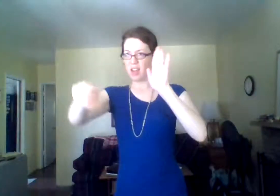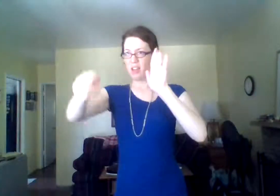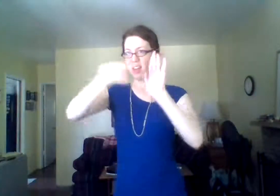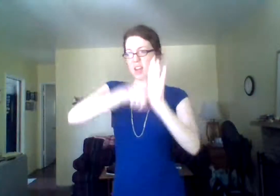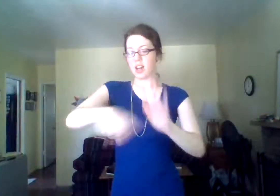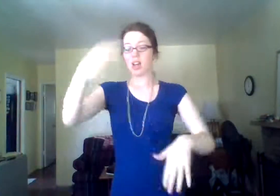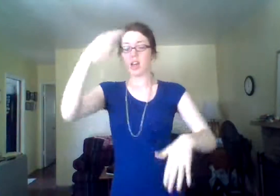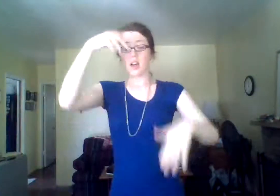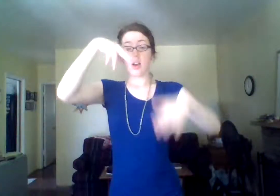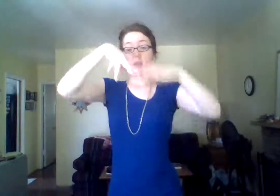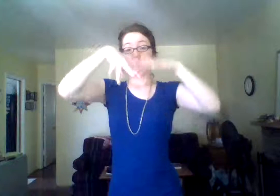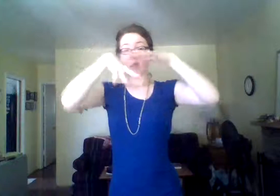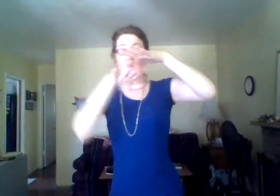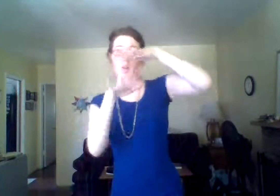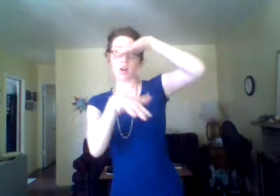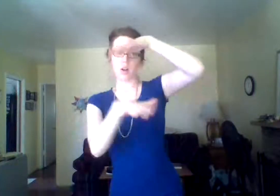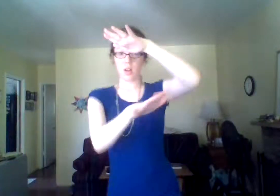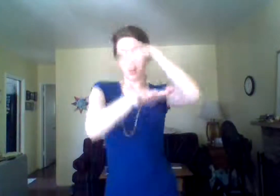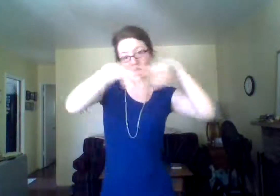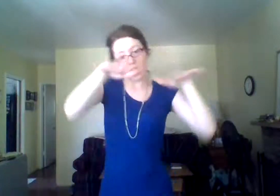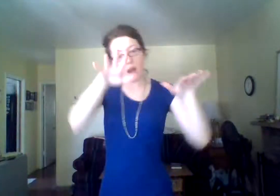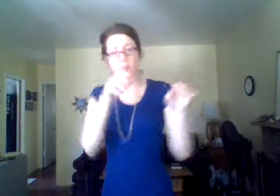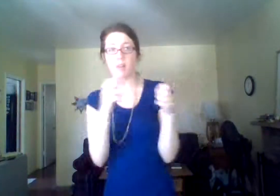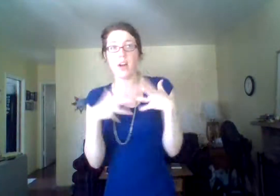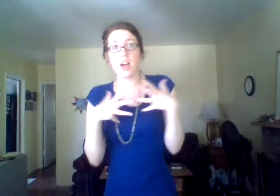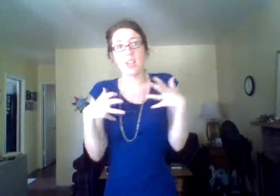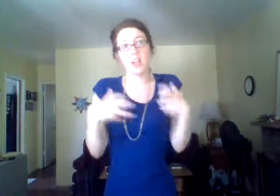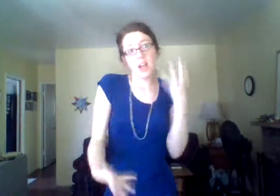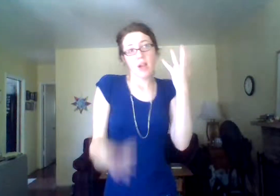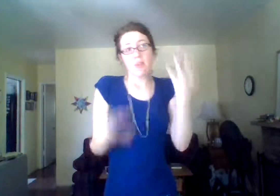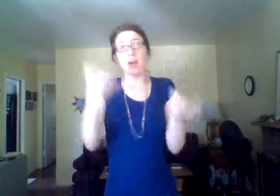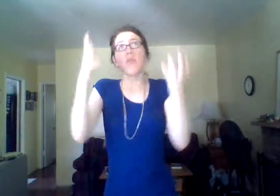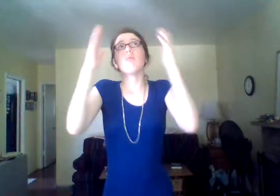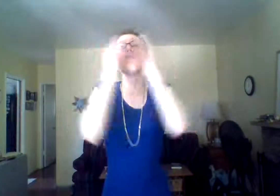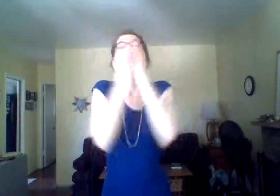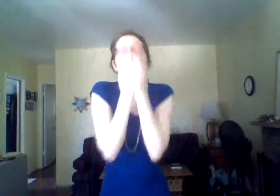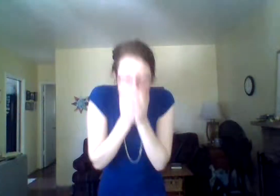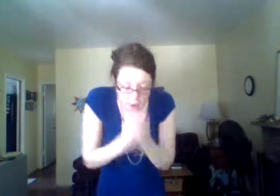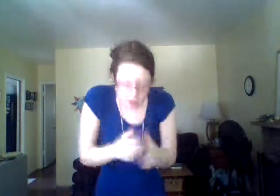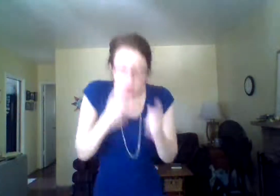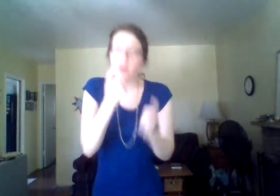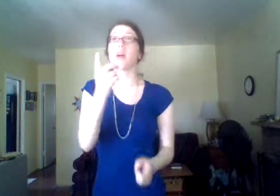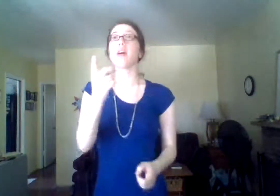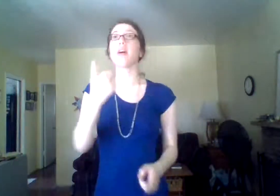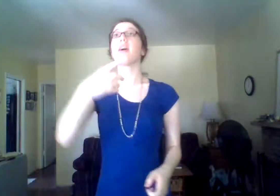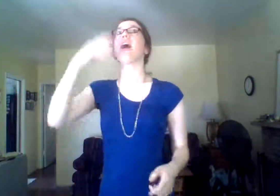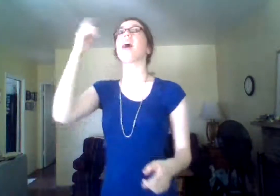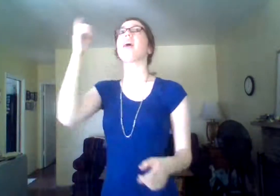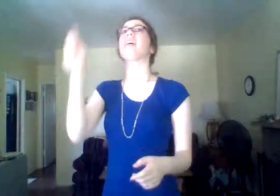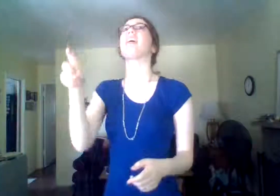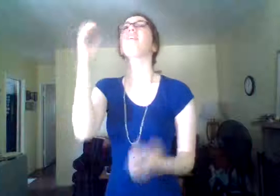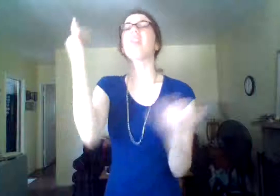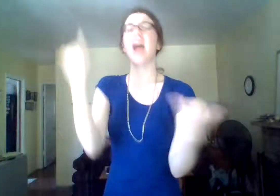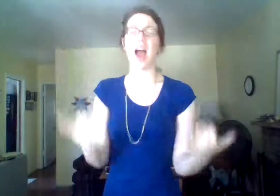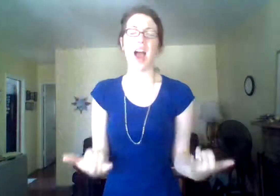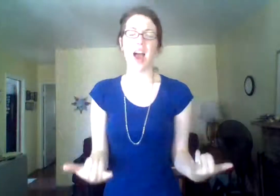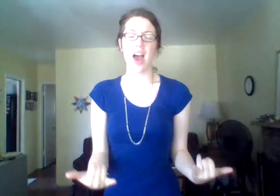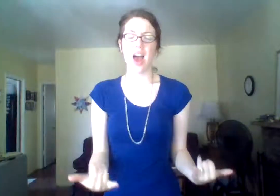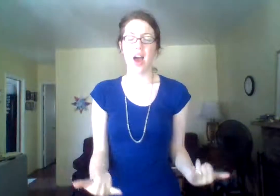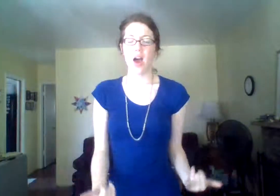I GO-UNDER-WAVES (acted out) AFRAID MAYBE DROWN/SUFFOCATE (acted out). REAL? I NEED YOU NOW!